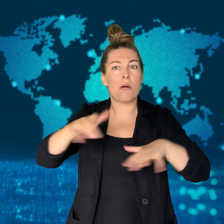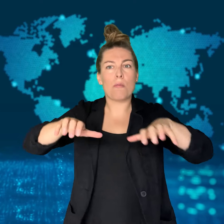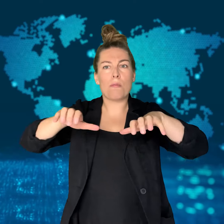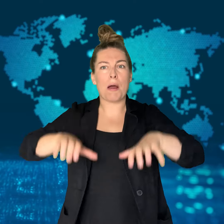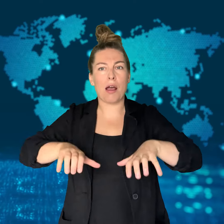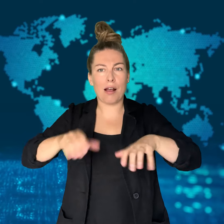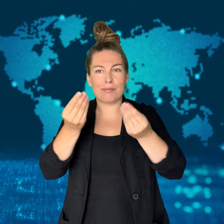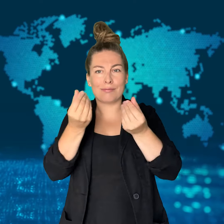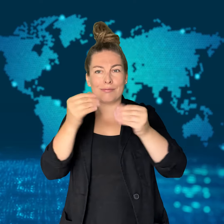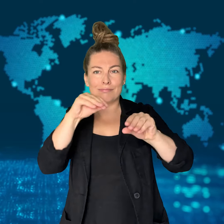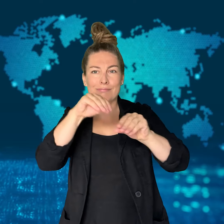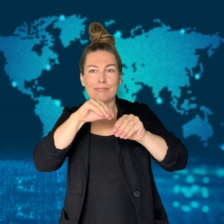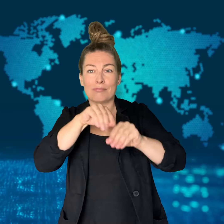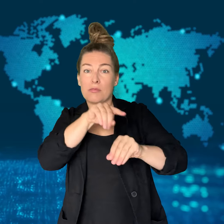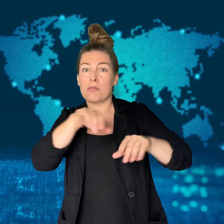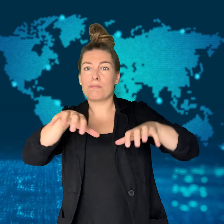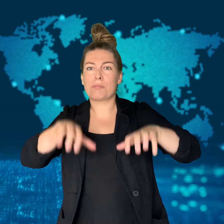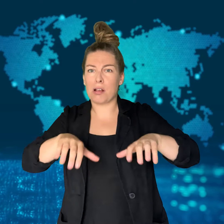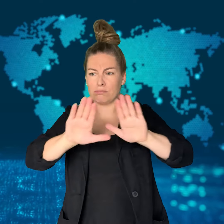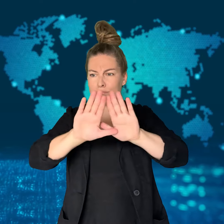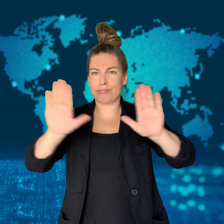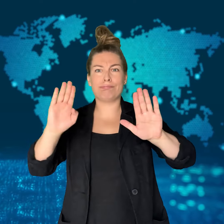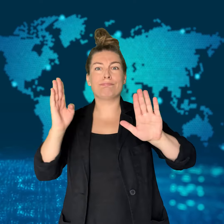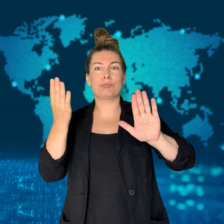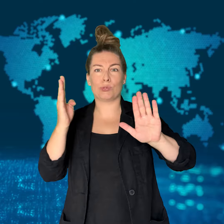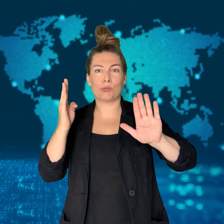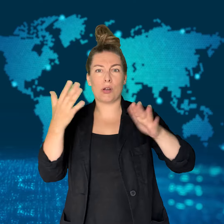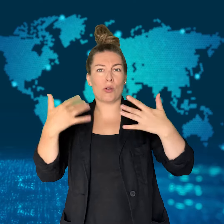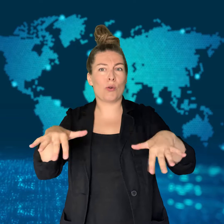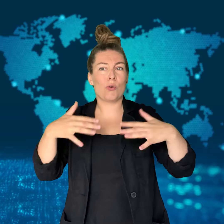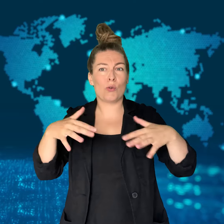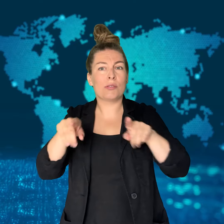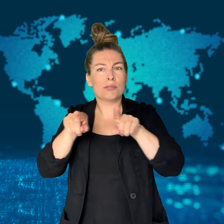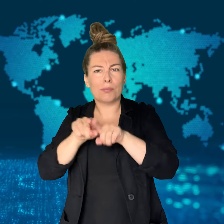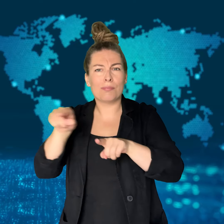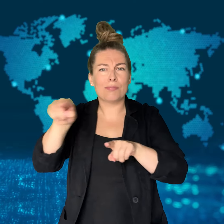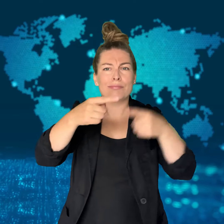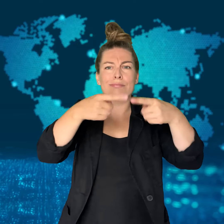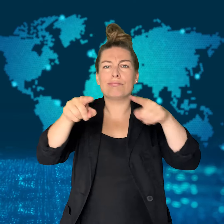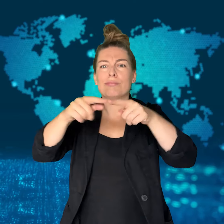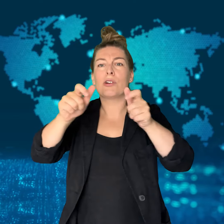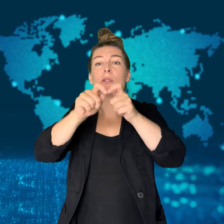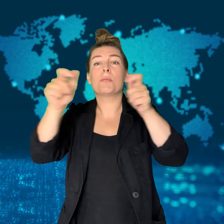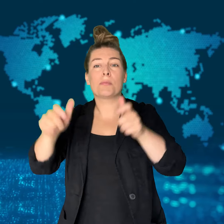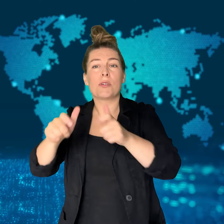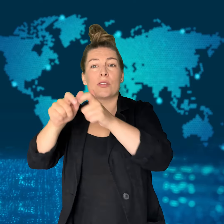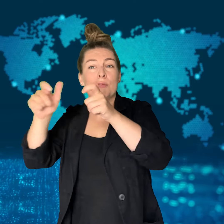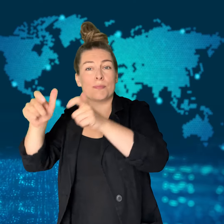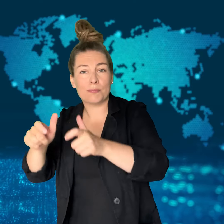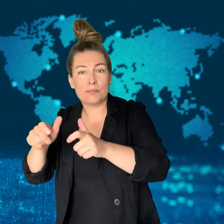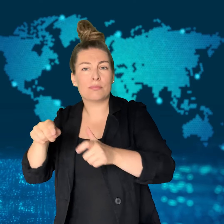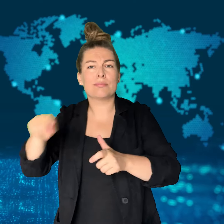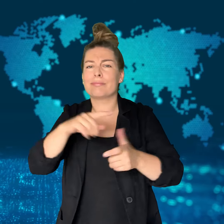affecting airlines, banks, and many other businesses.